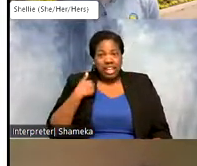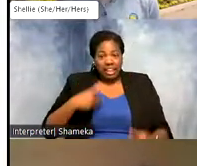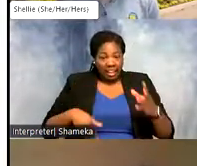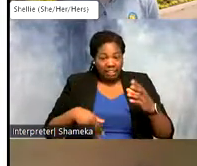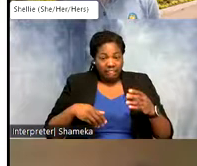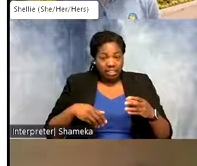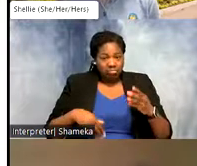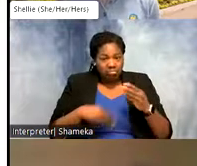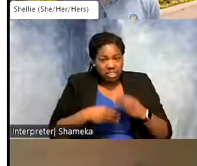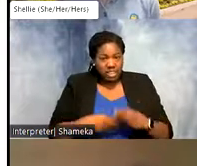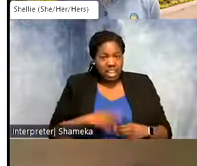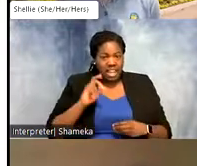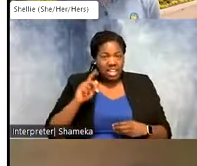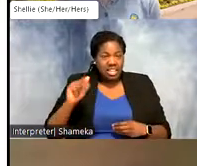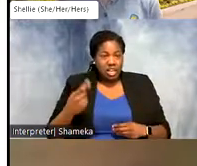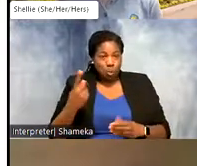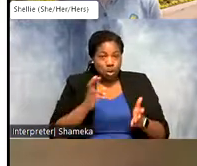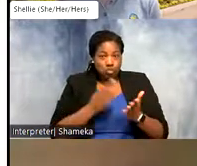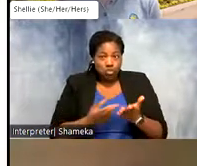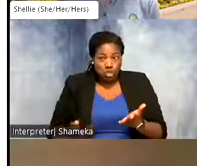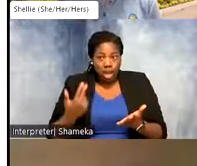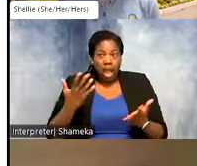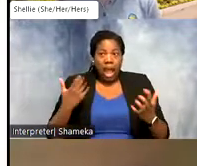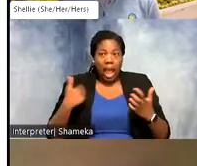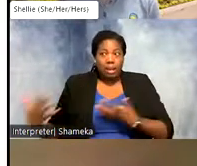to the collective as one resource and I'm working to pull all of that together